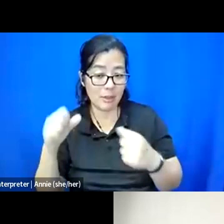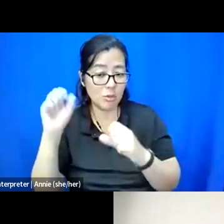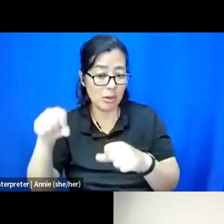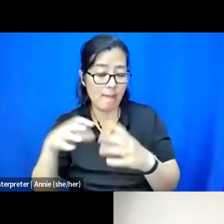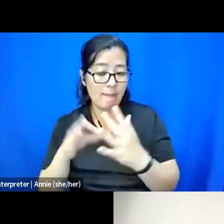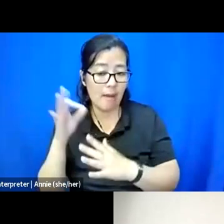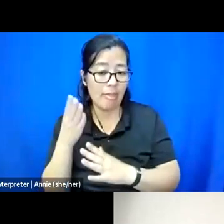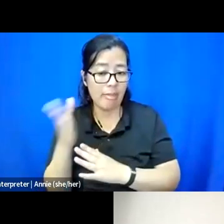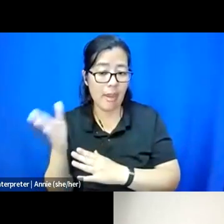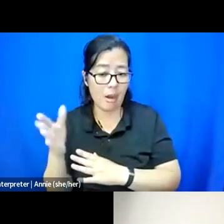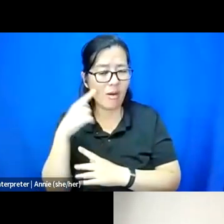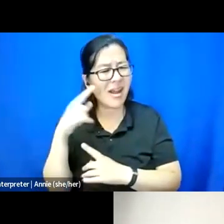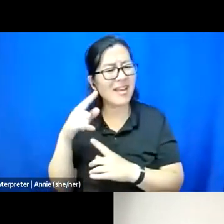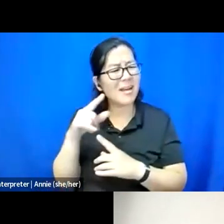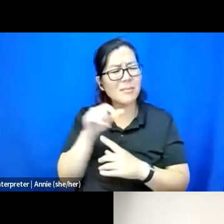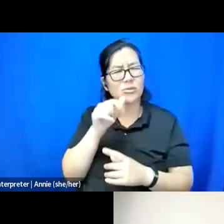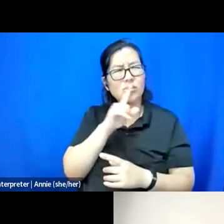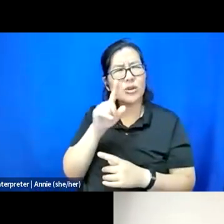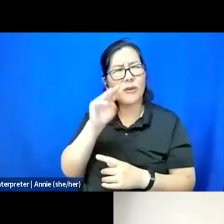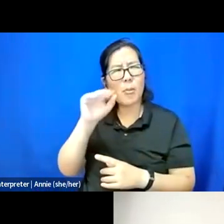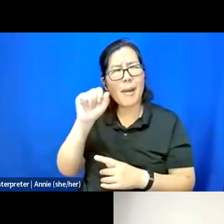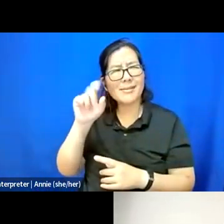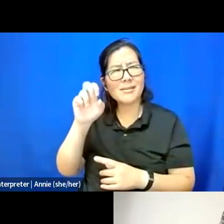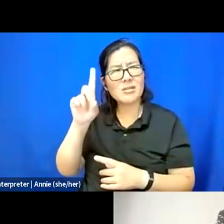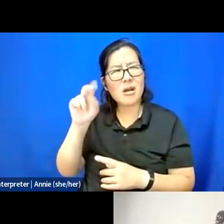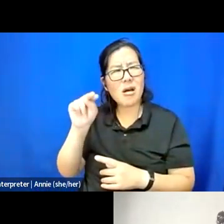So I can't remember if our Mastodon handle is also that or if we got the whole word in there